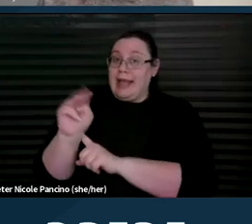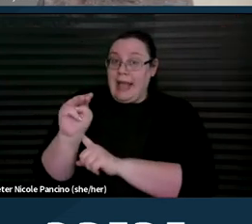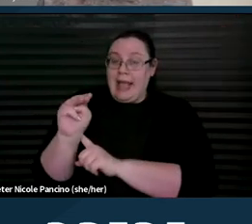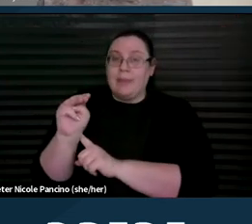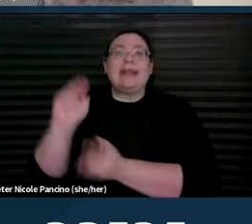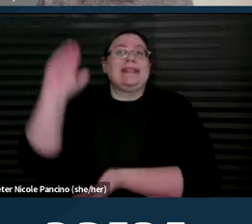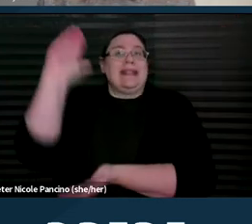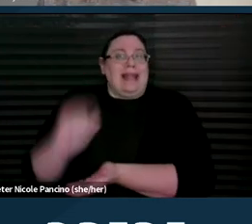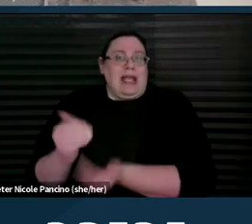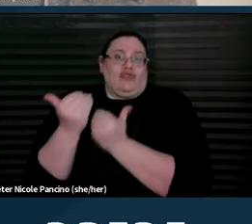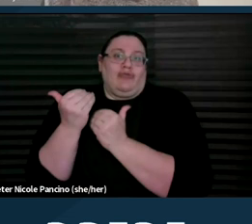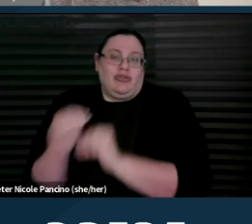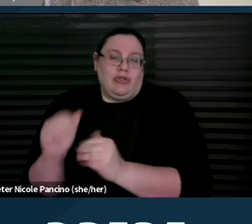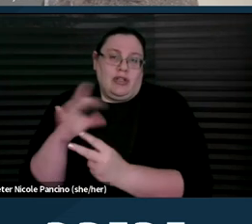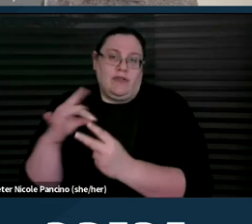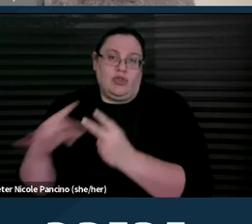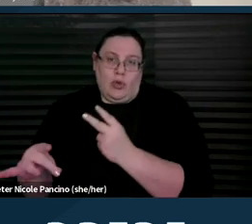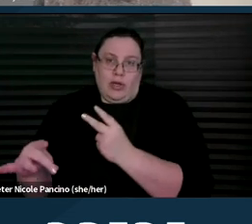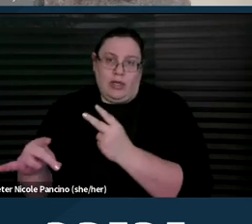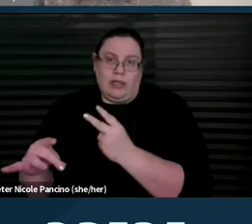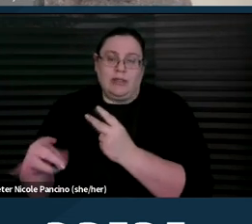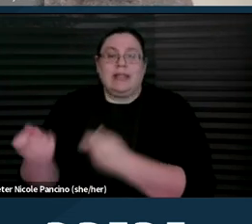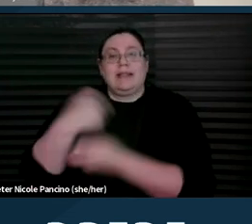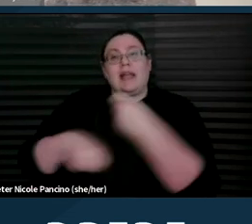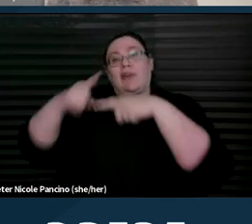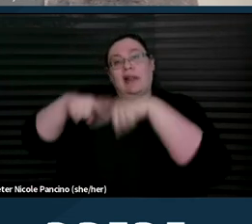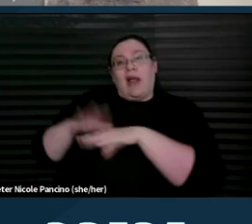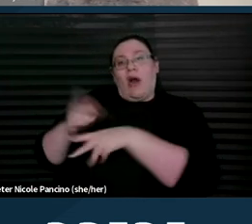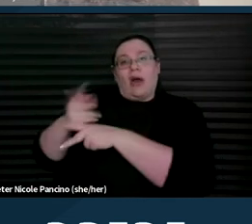alternative to reliance on conservators and guardians.